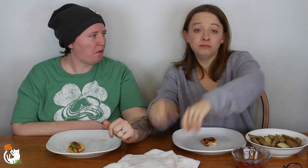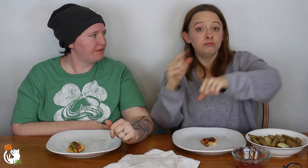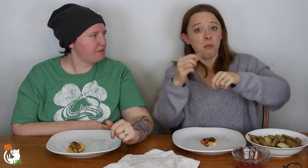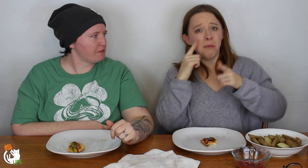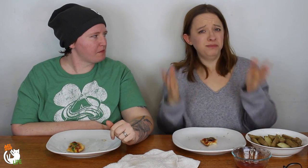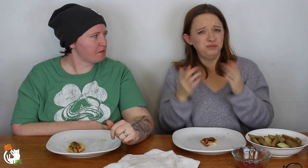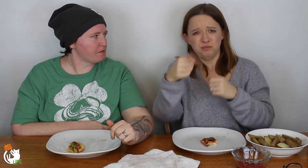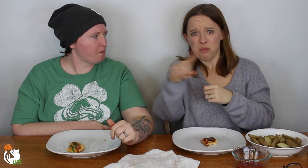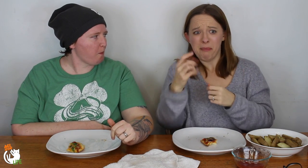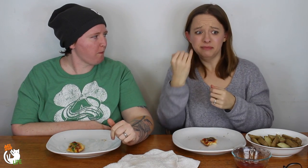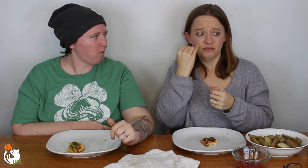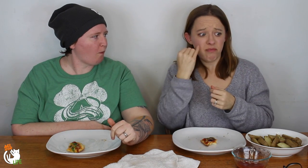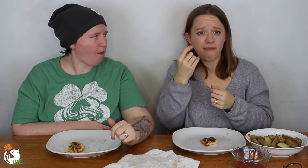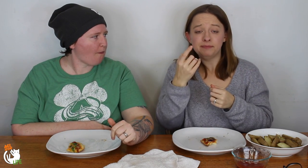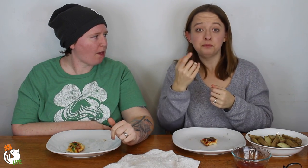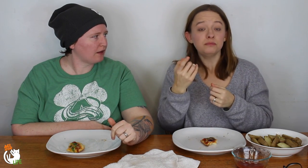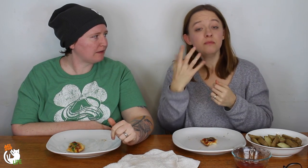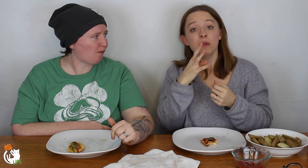Yeah, and we encourage you guys you know.